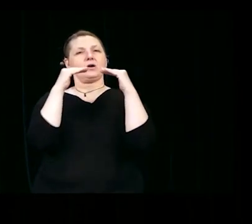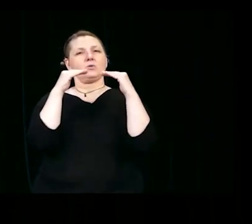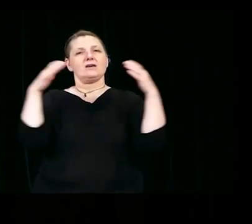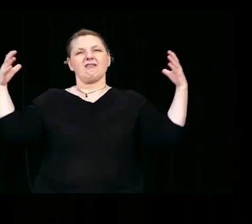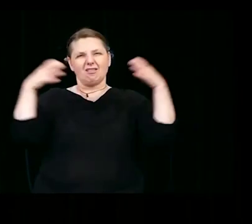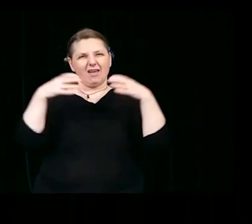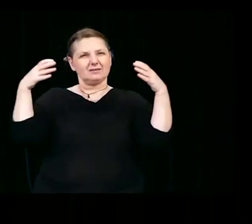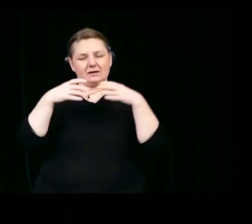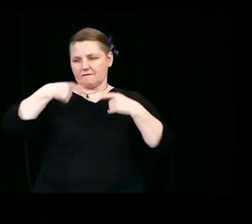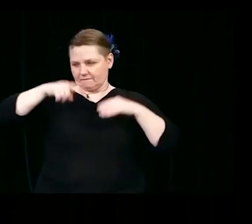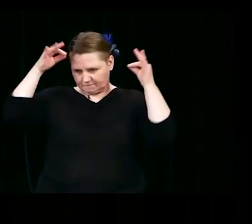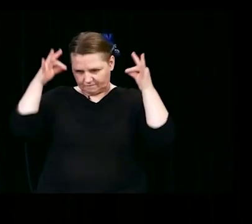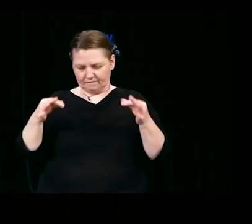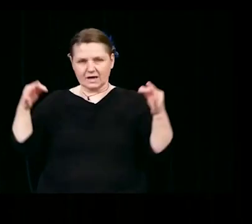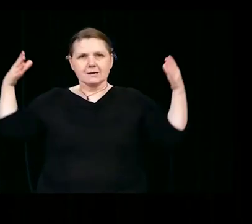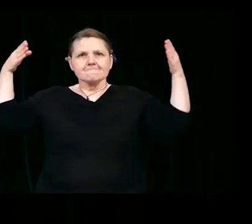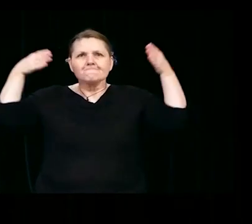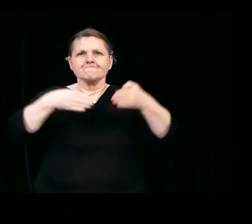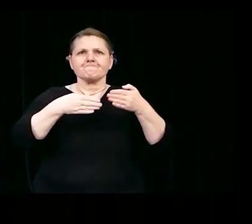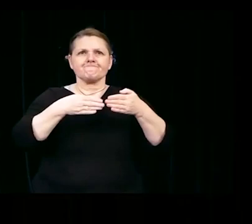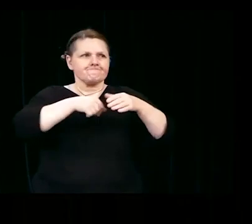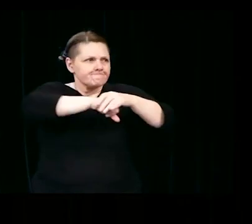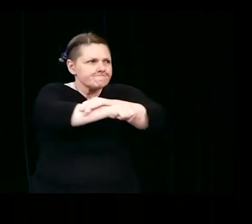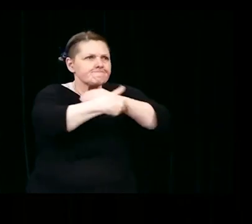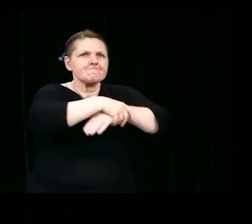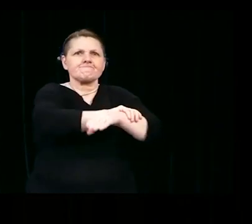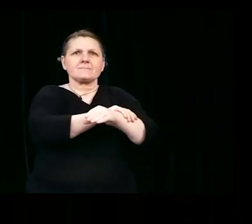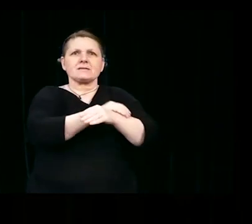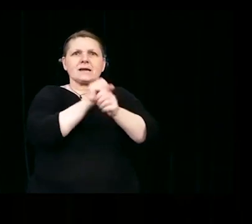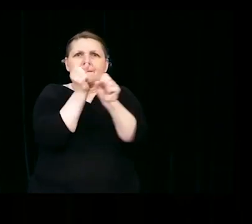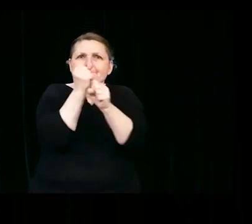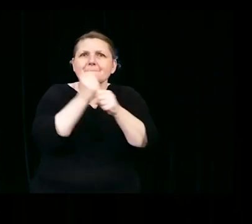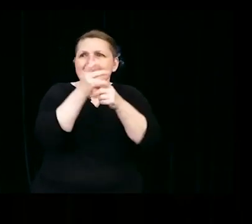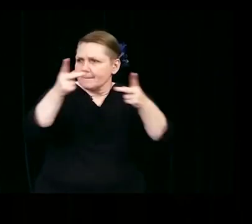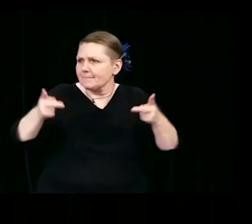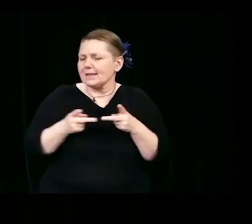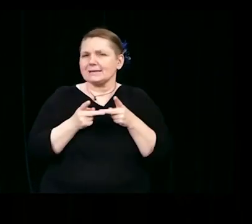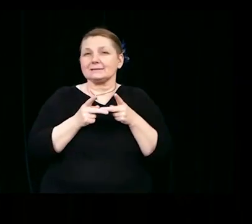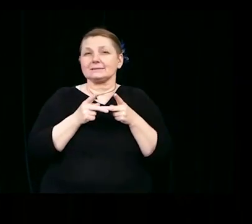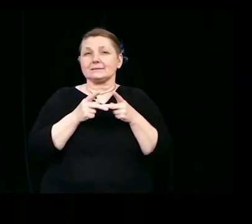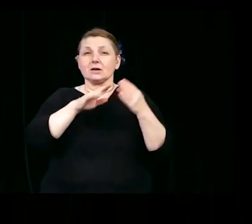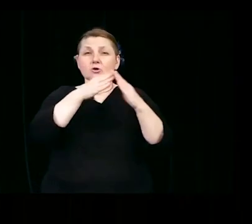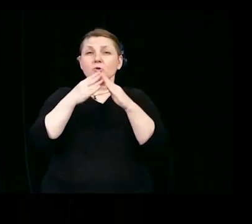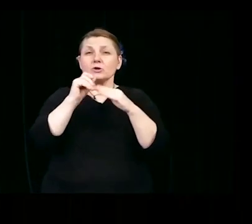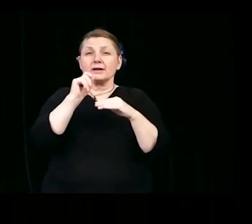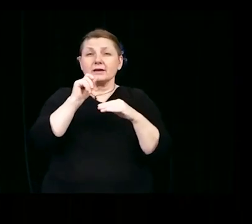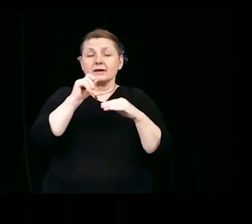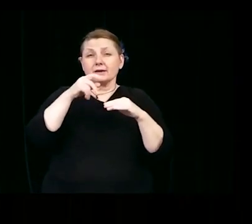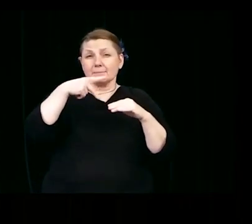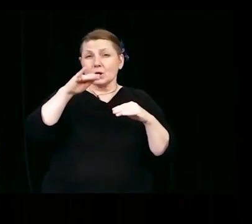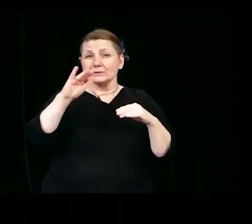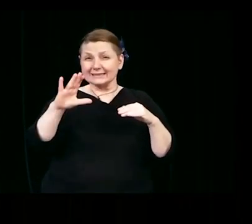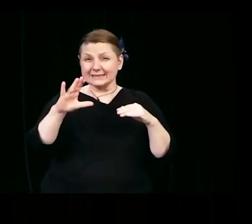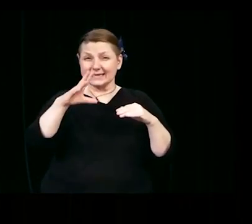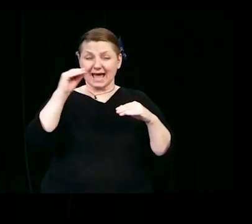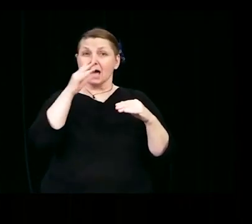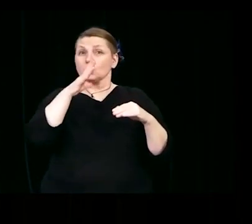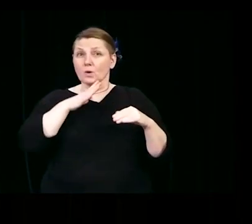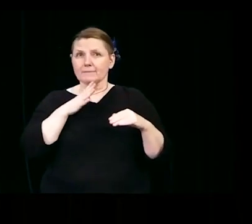We decided to focus our efforts on creating a space where communities of color and women have better access to maternal health,